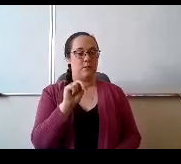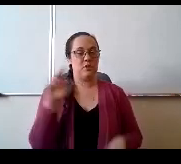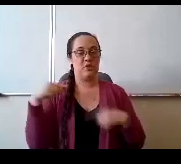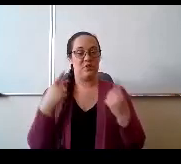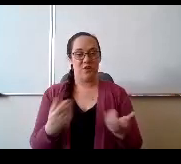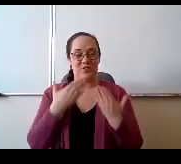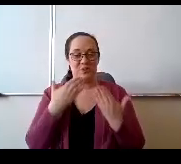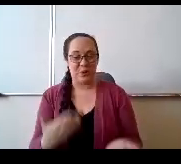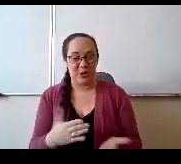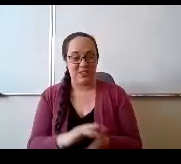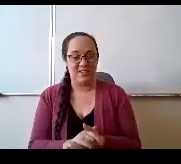Doctor Smith please.